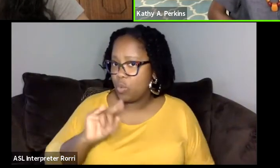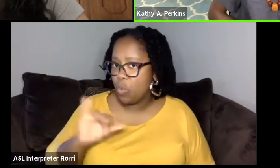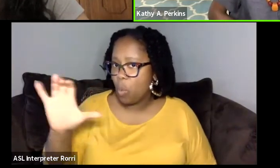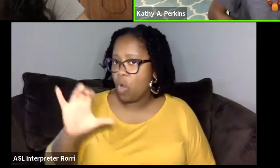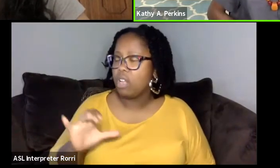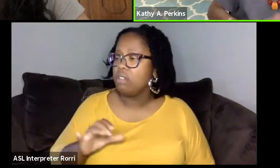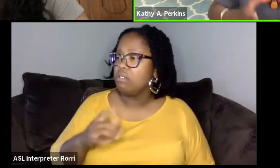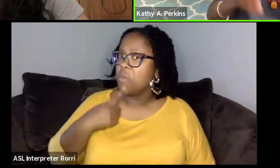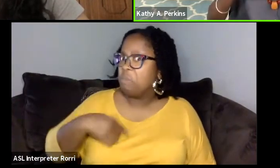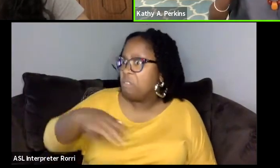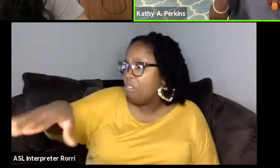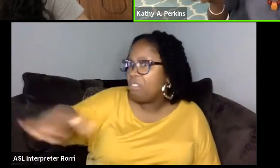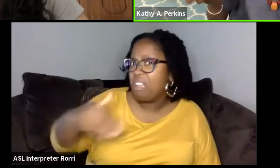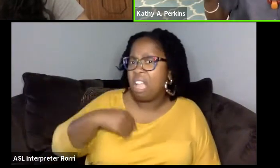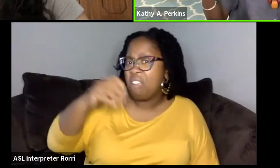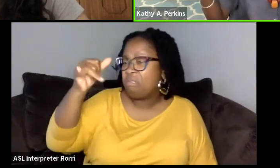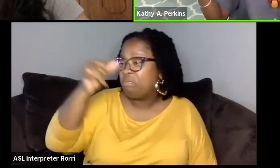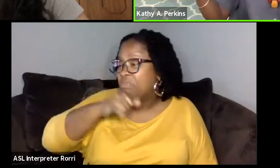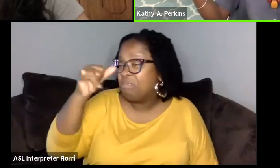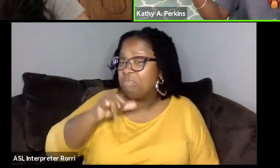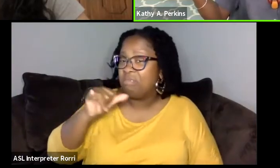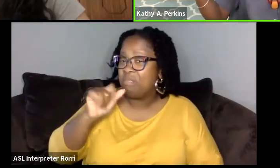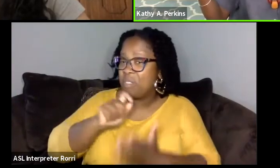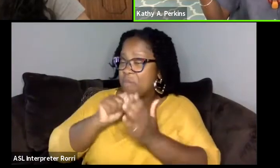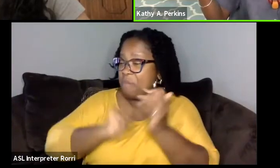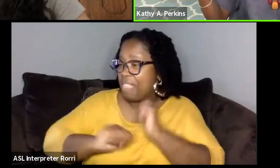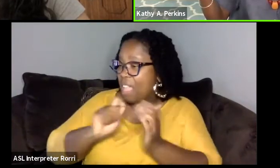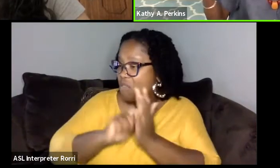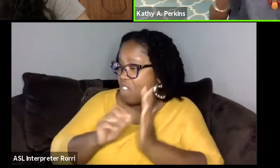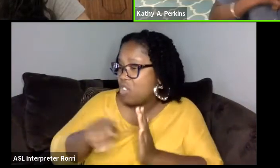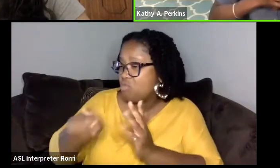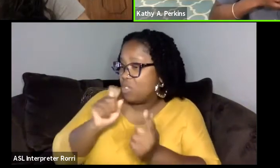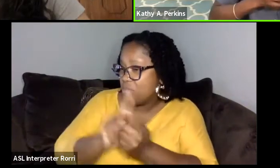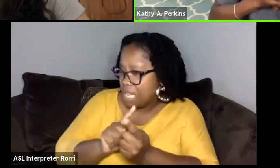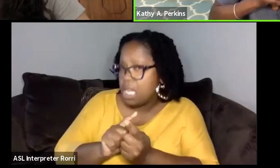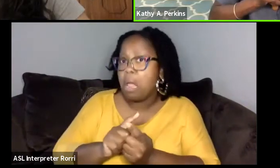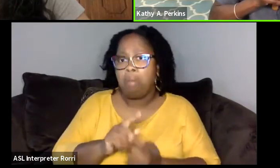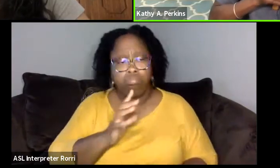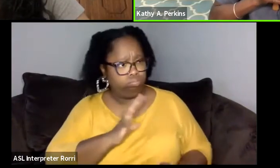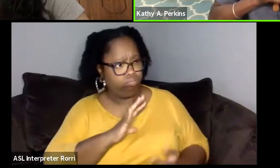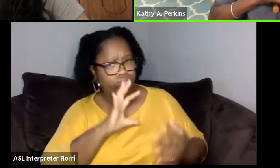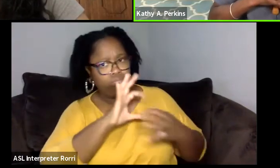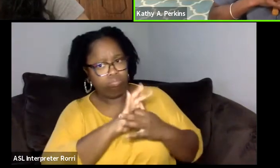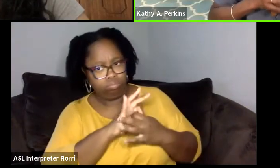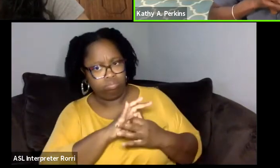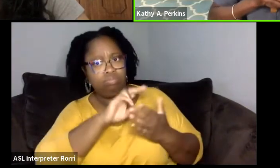And so we connected and we read one of her plays. It was called "God".